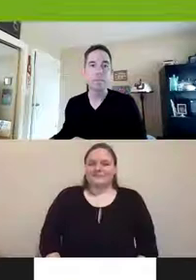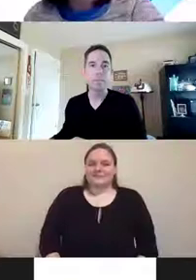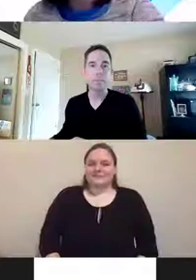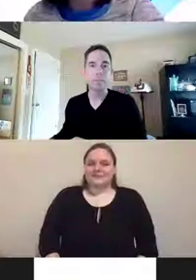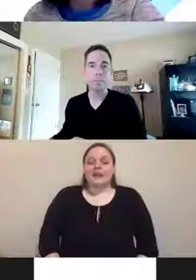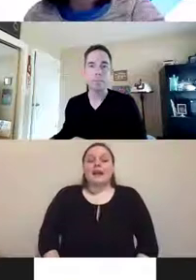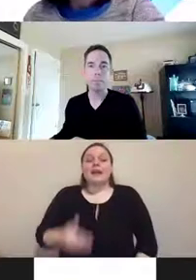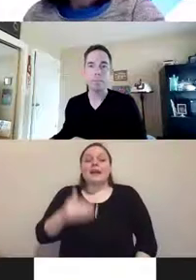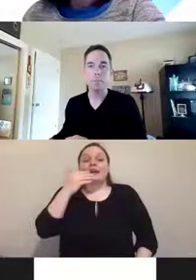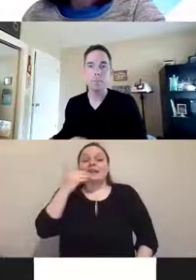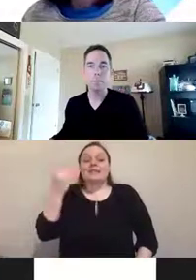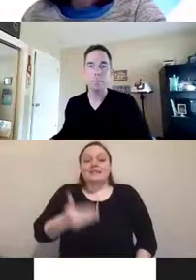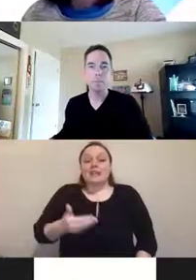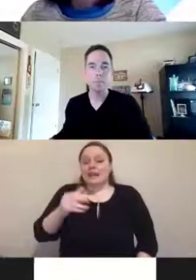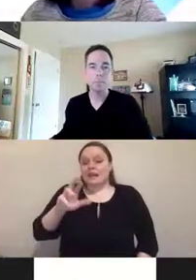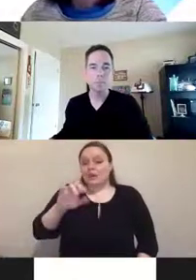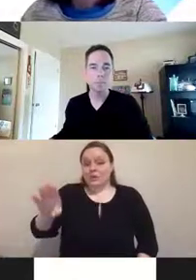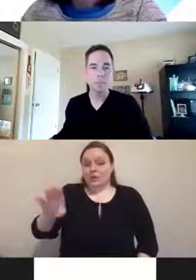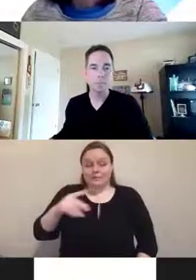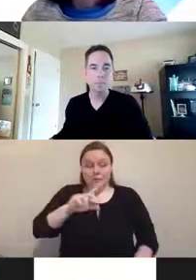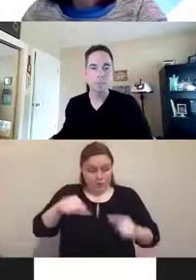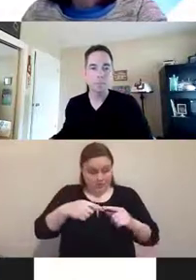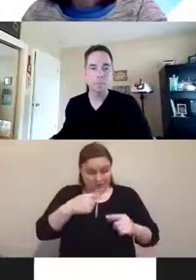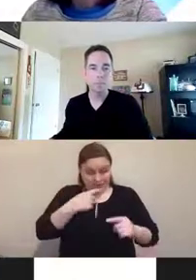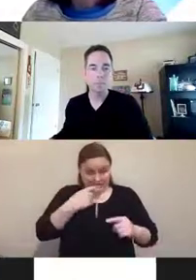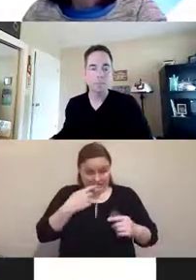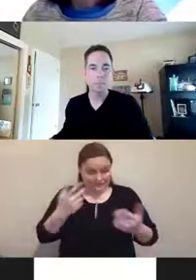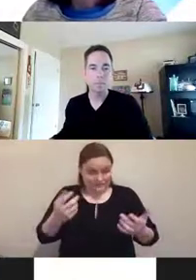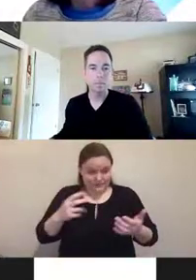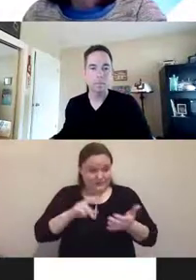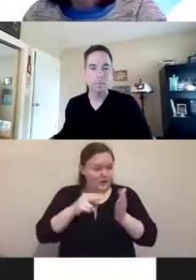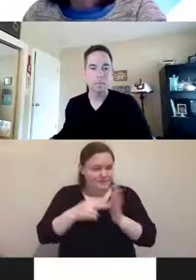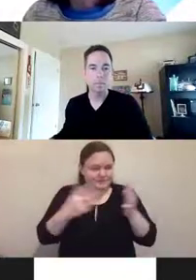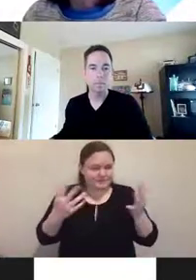Thank you so much, Rob. So what I said that what I really meant was that I wasn't going